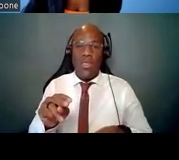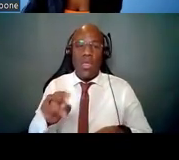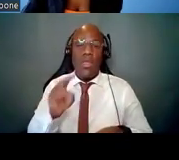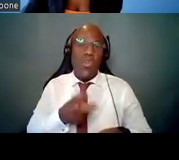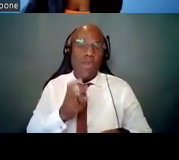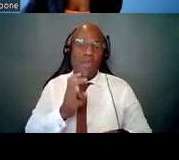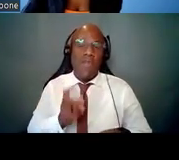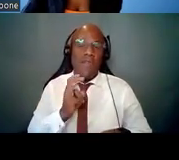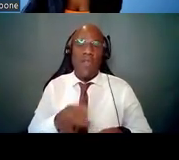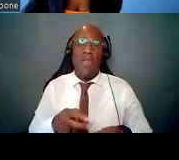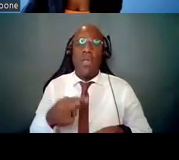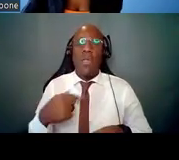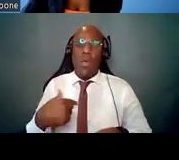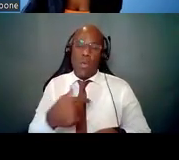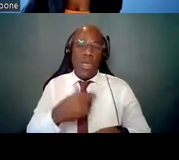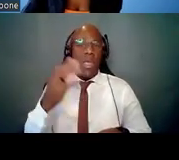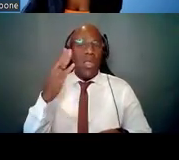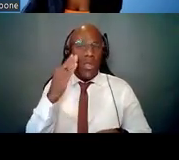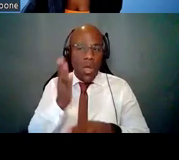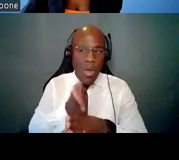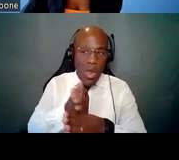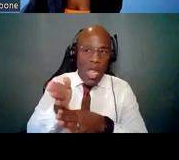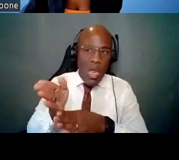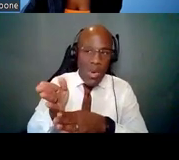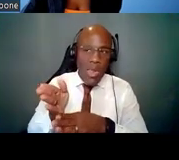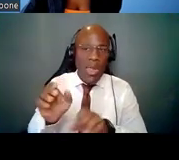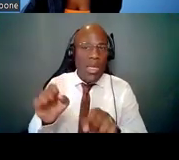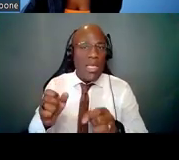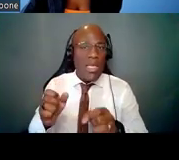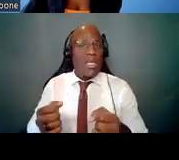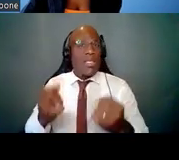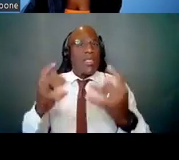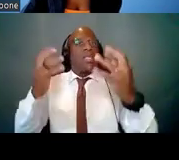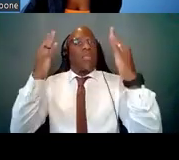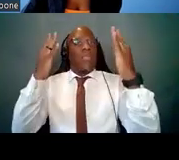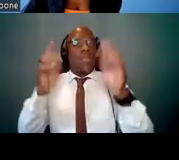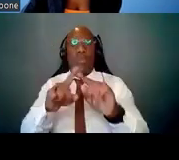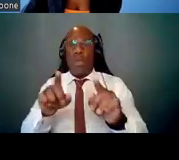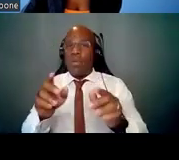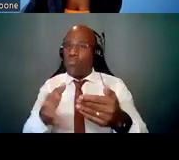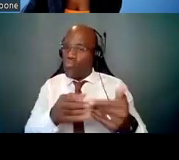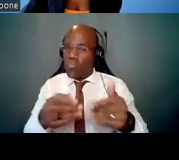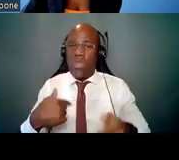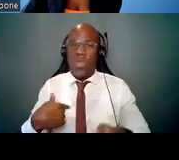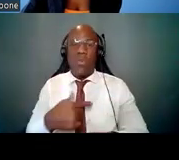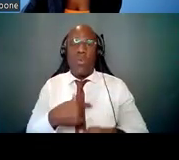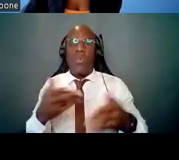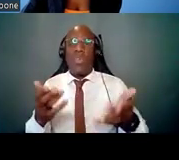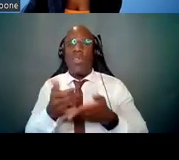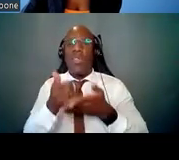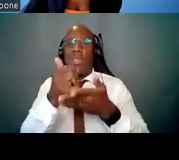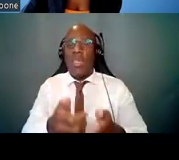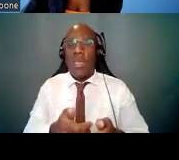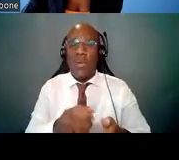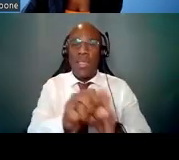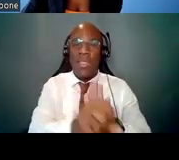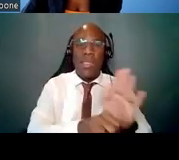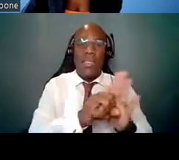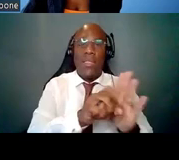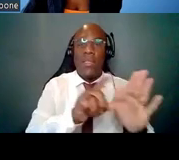but we're here to help. It's our job. So Seasons 1, 2 and 3 can be found on podcast on Apple,